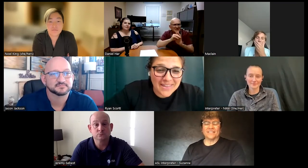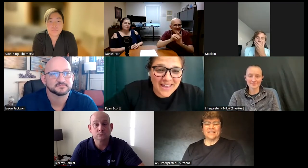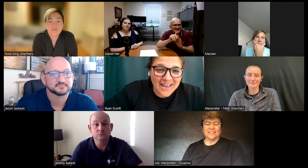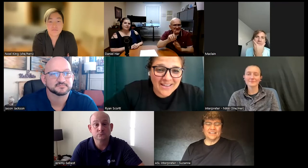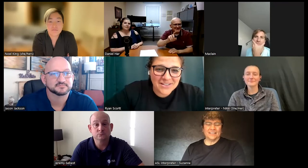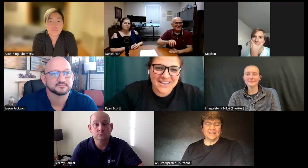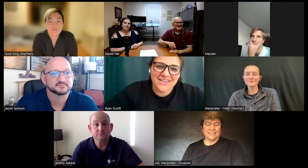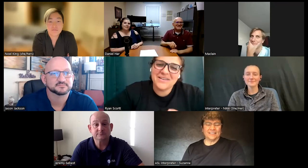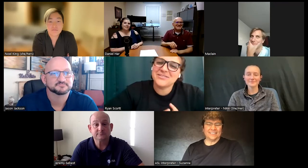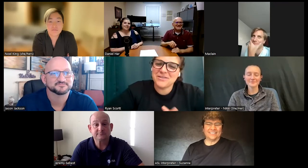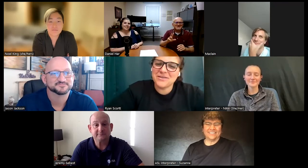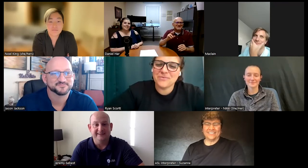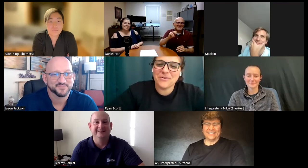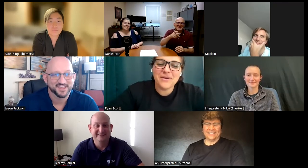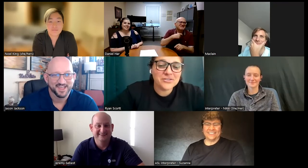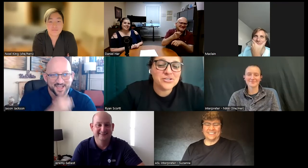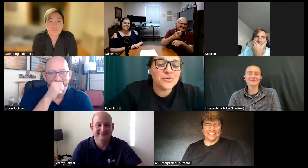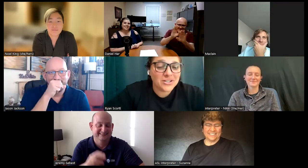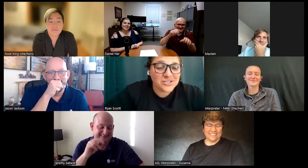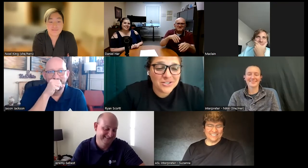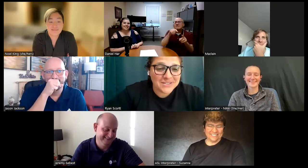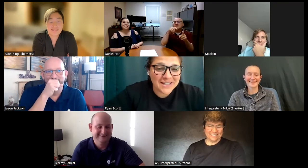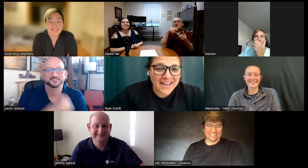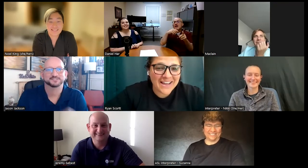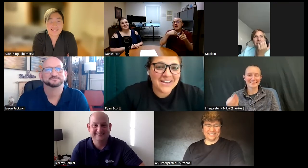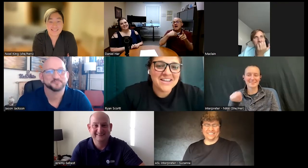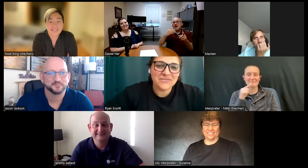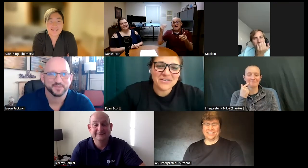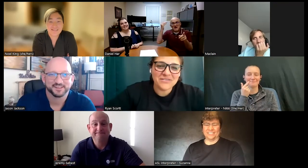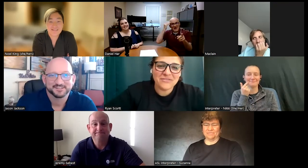that is she your role model is she watching you say that in front of